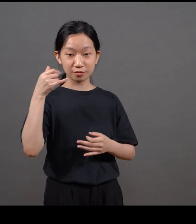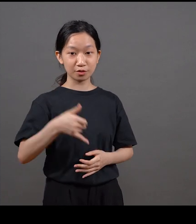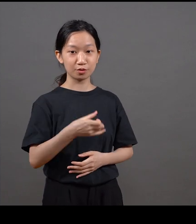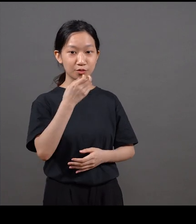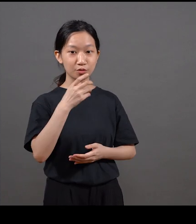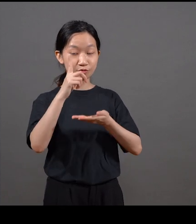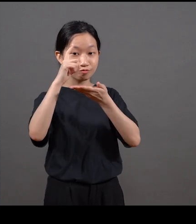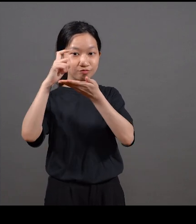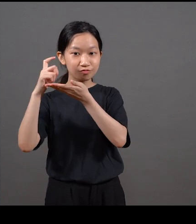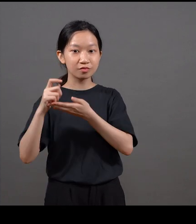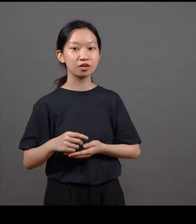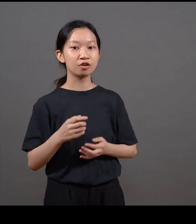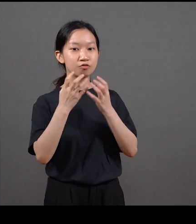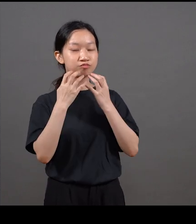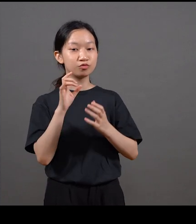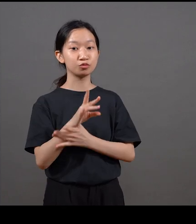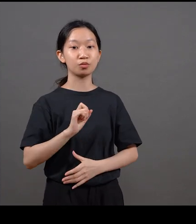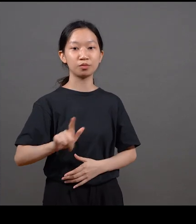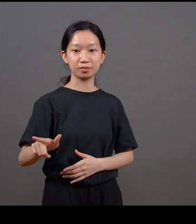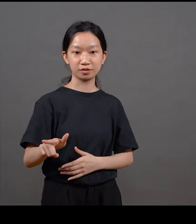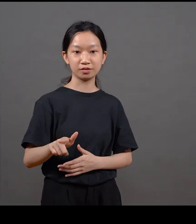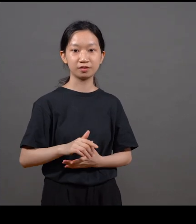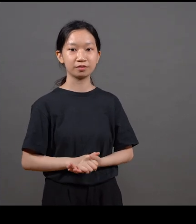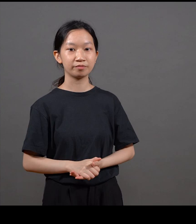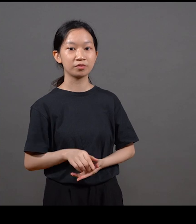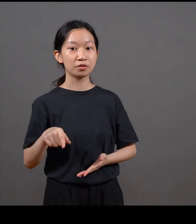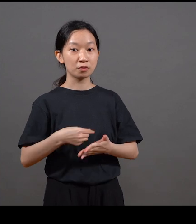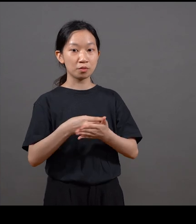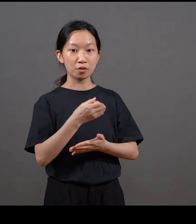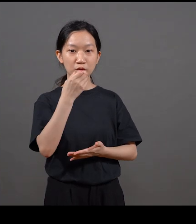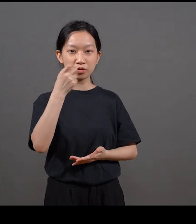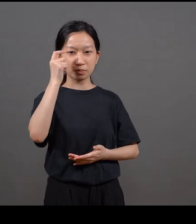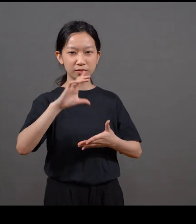So just focusing on really vernacular, you know, local scenes in Hong Kong and the housing estate